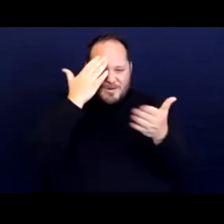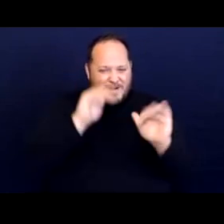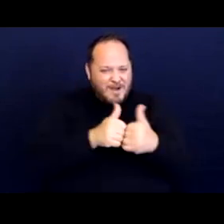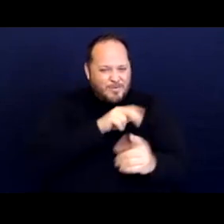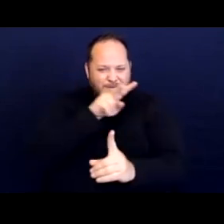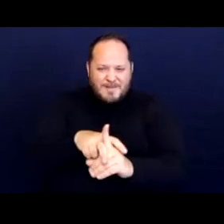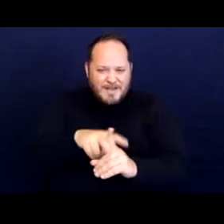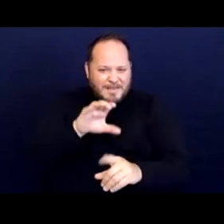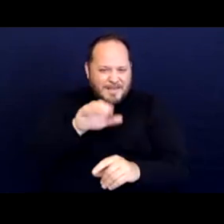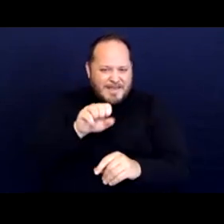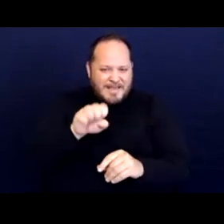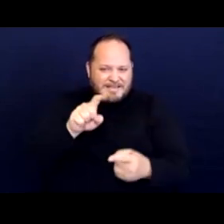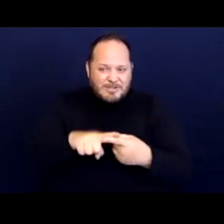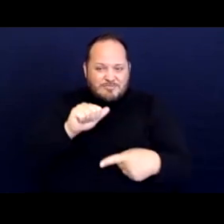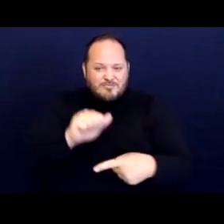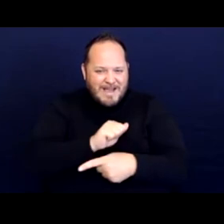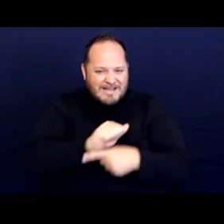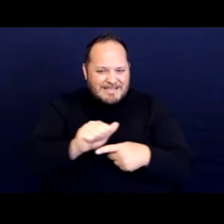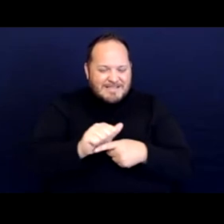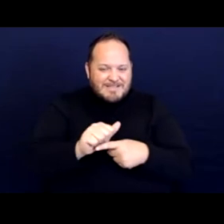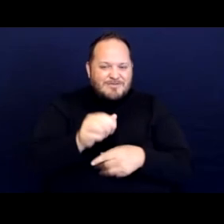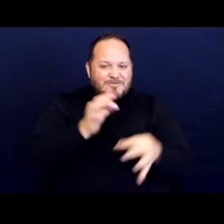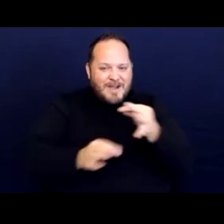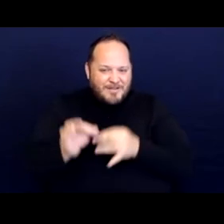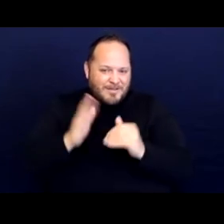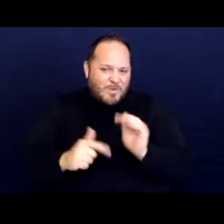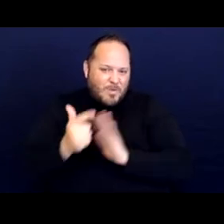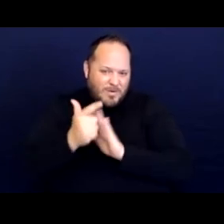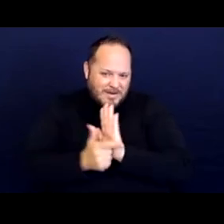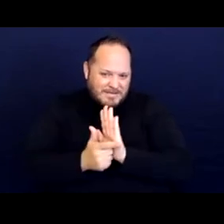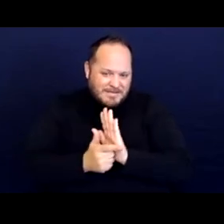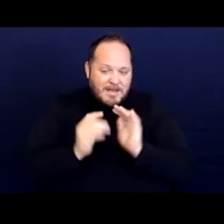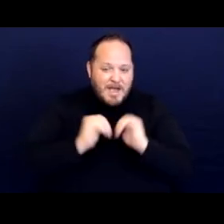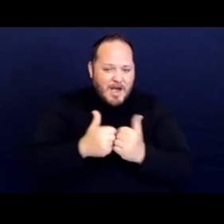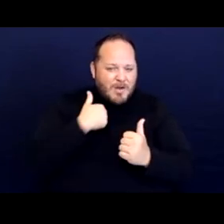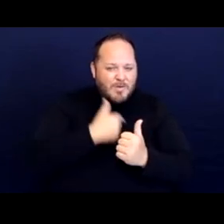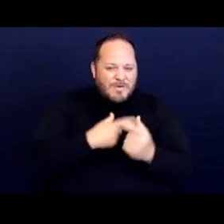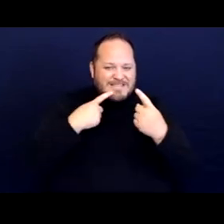to practices rather than ordinances. How do we successfully challenged practices?